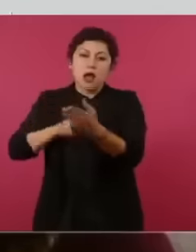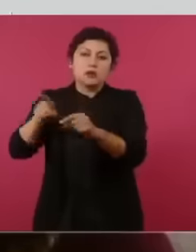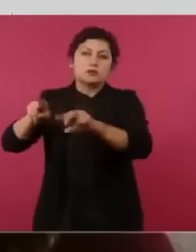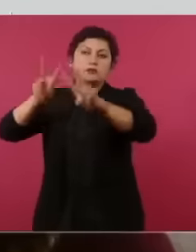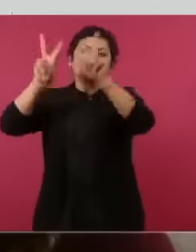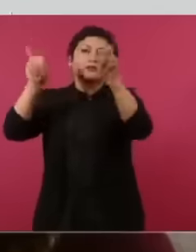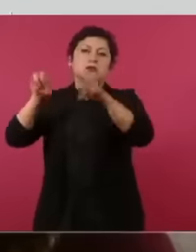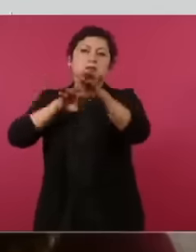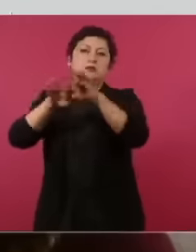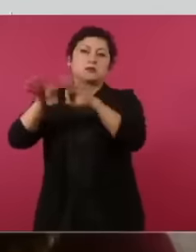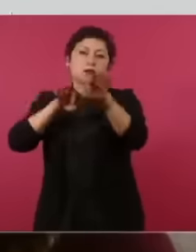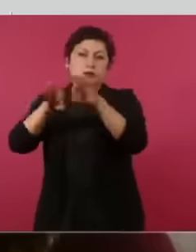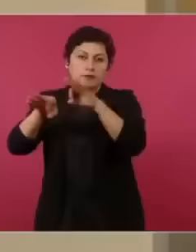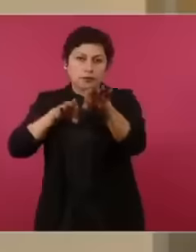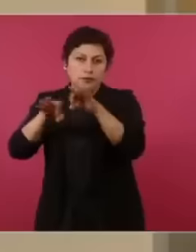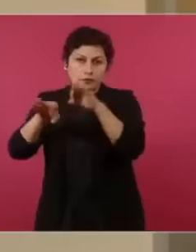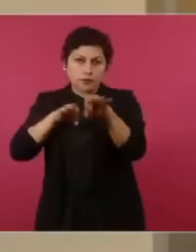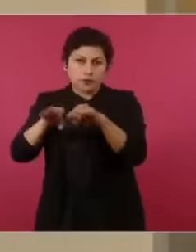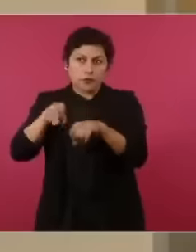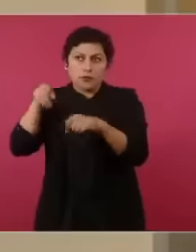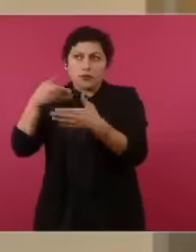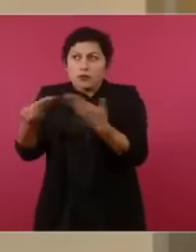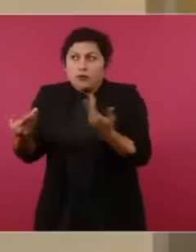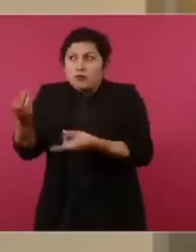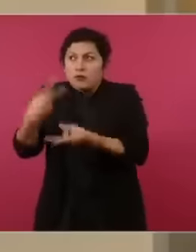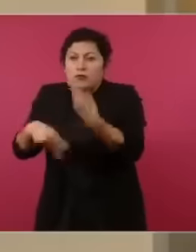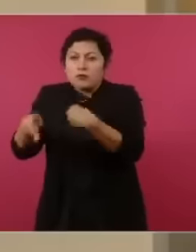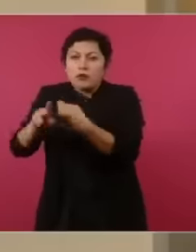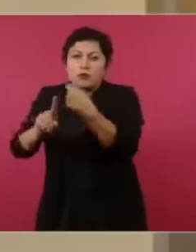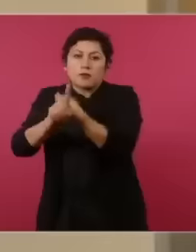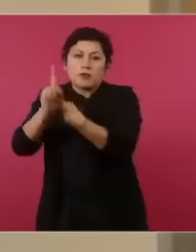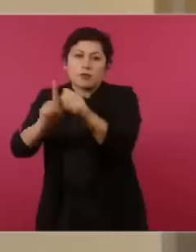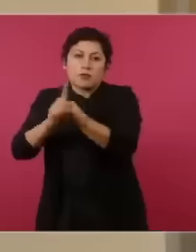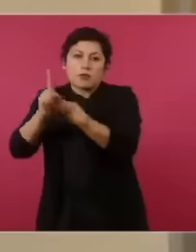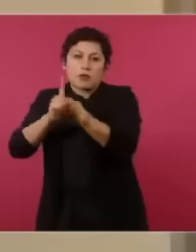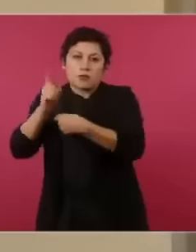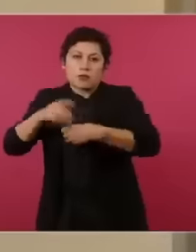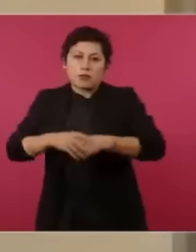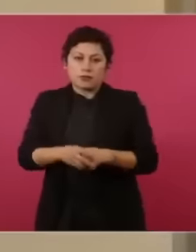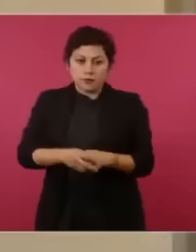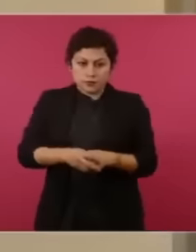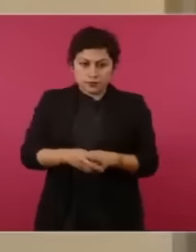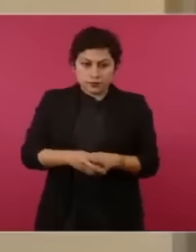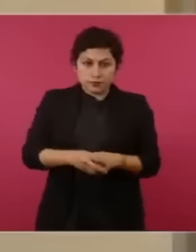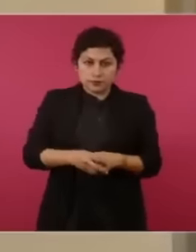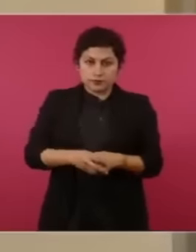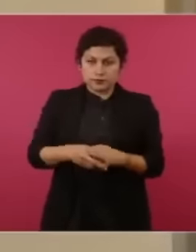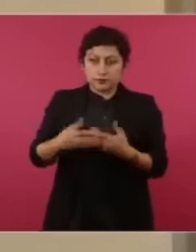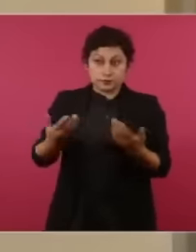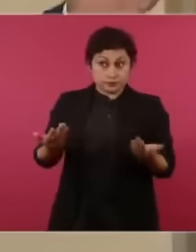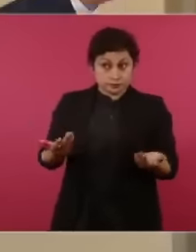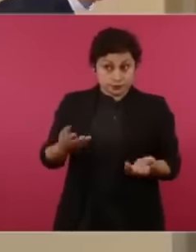are already creating a problem after everything that is happening in Europe.